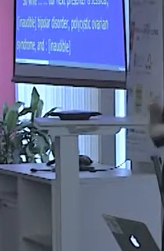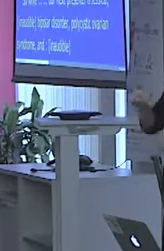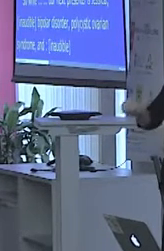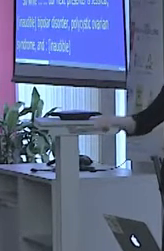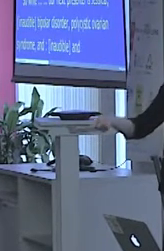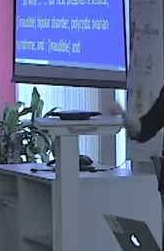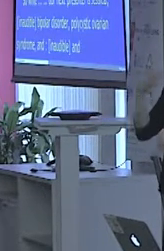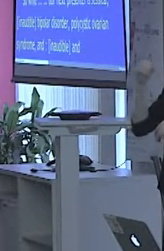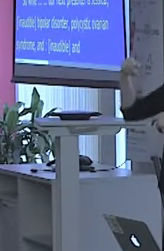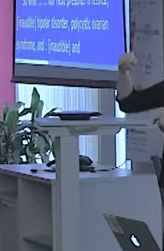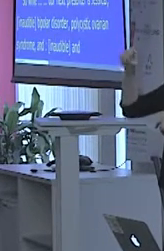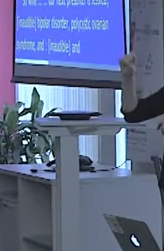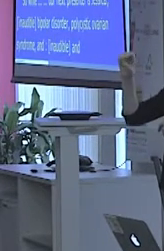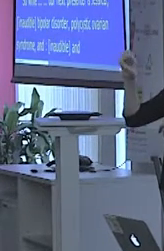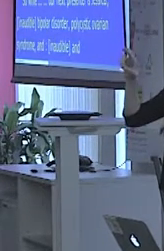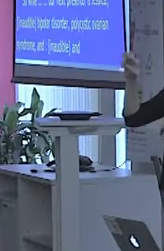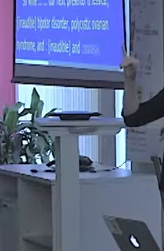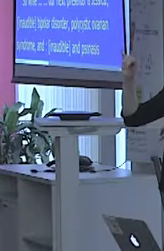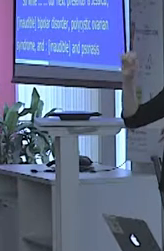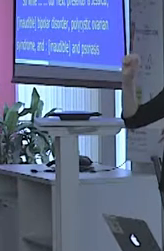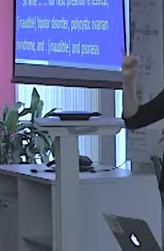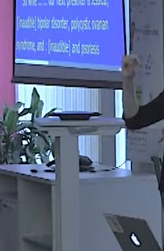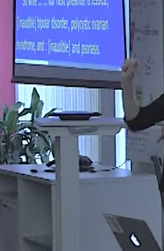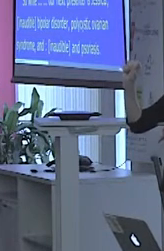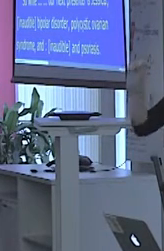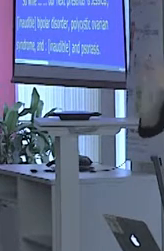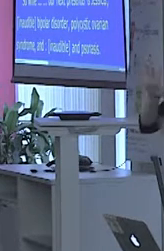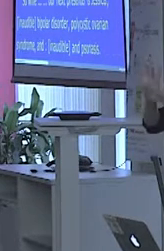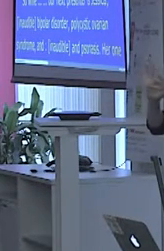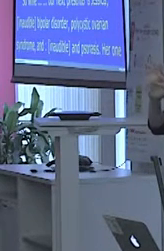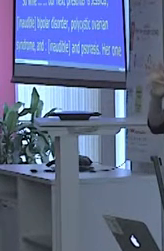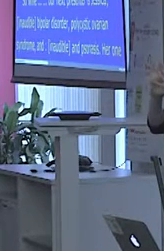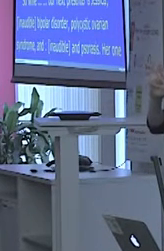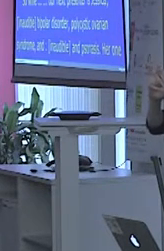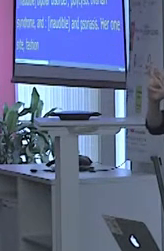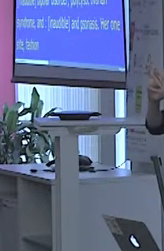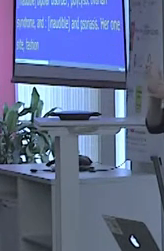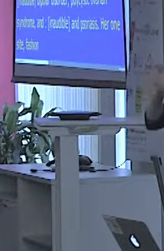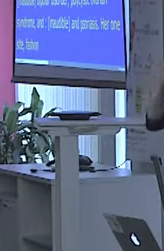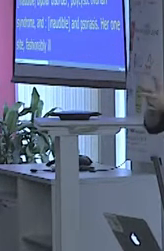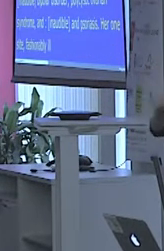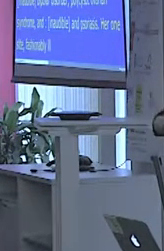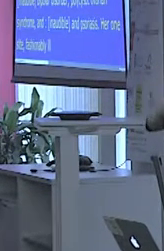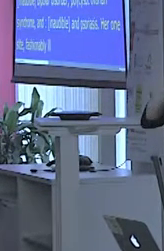Her website, Fashionably Ill, is about surviving pain, mental and physical,